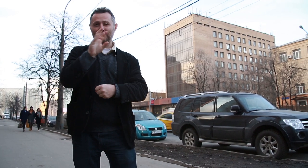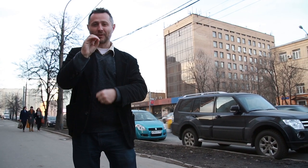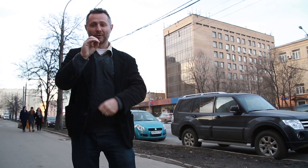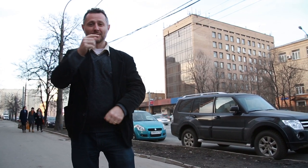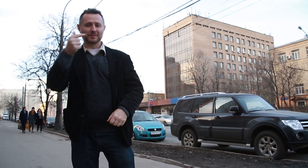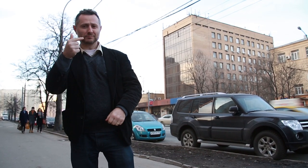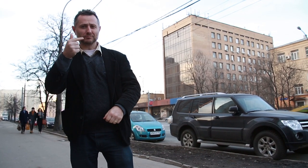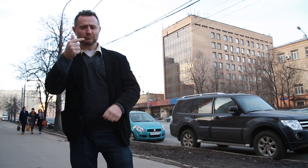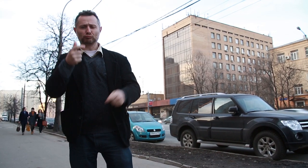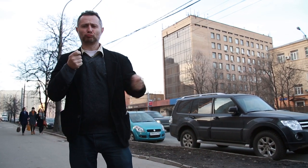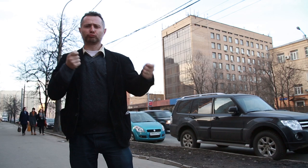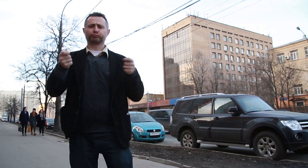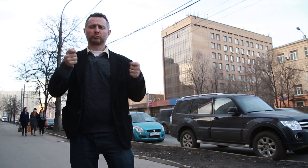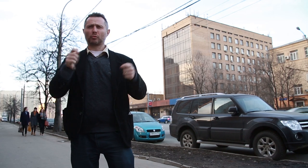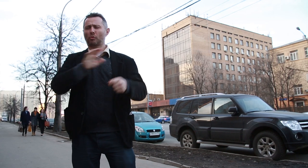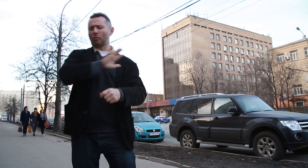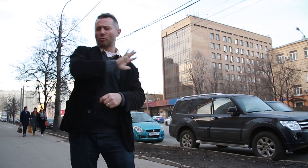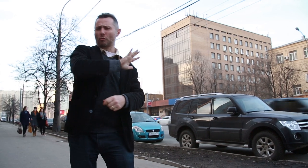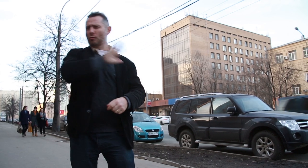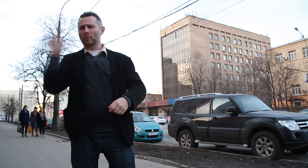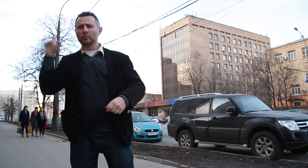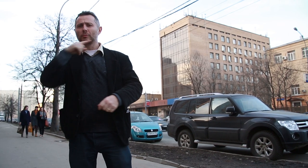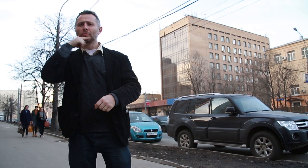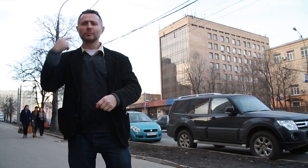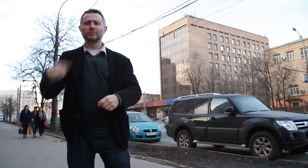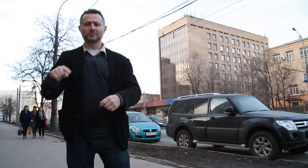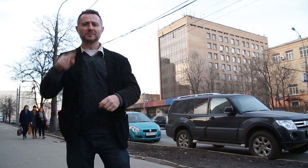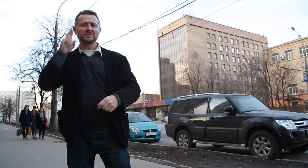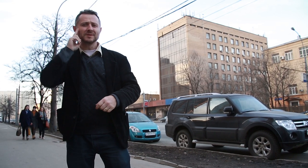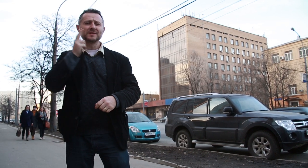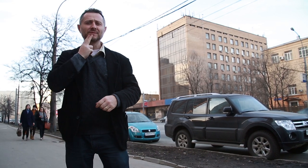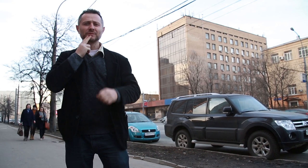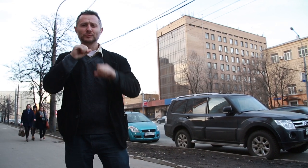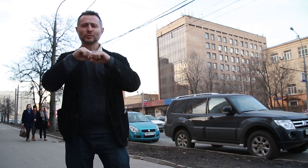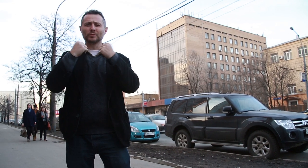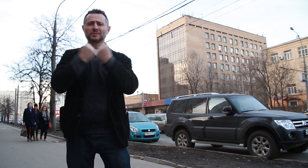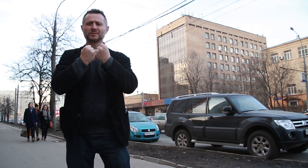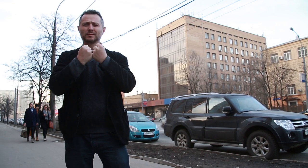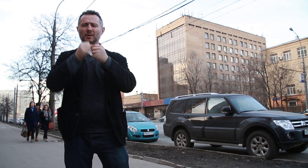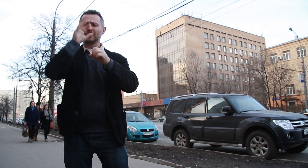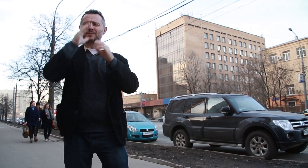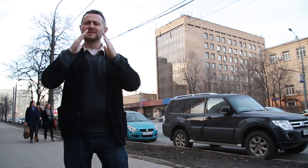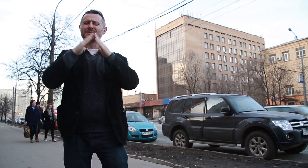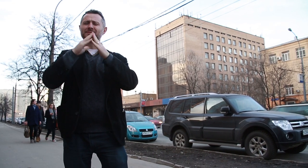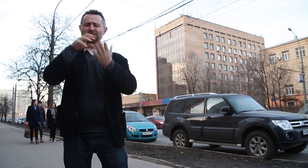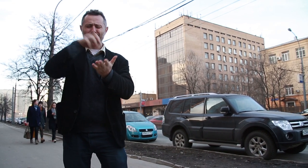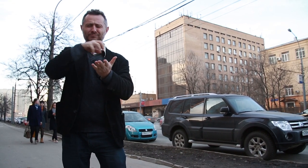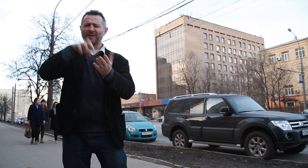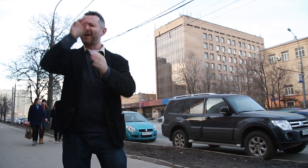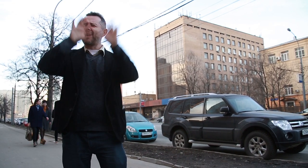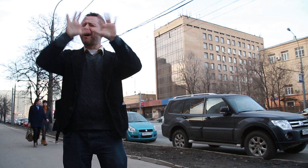of the Deaf, abbreviated as VOG. The VOG has branches and offices in cities and towns